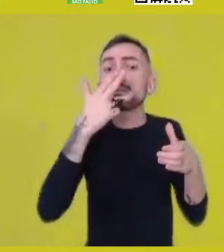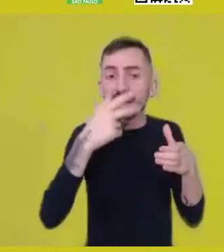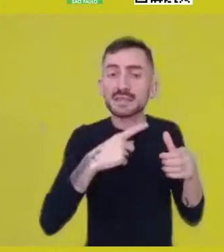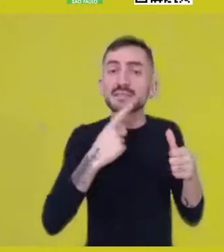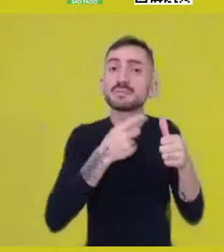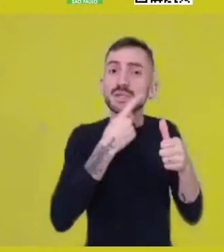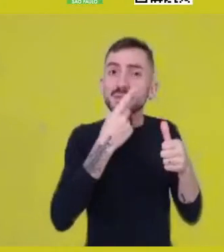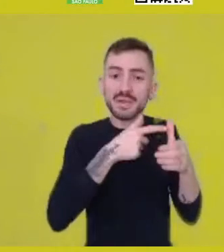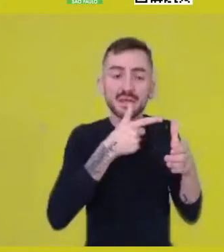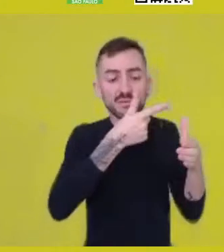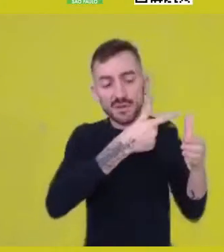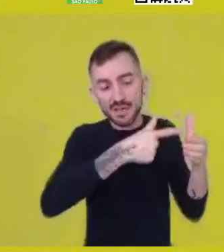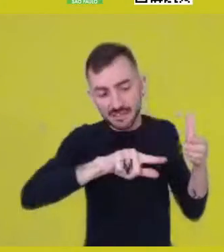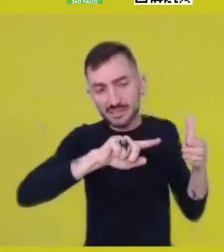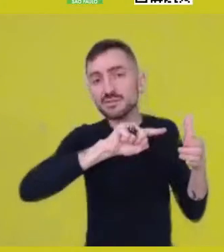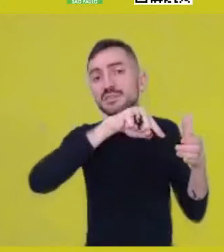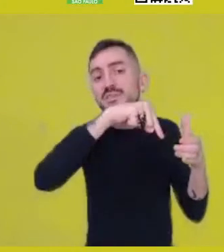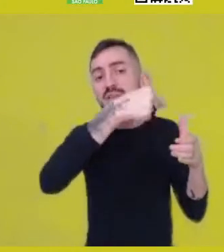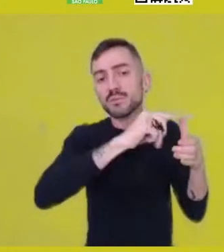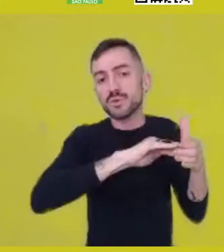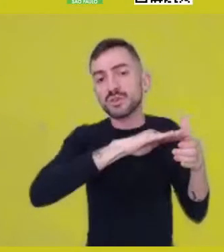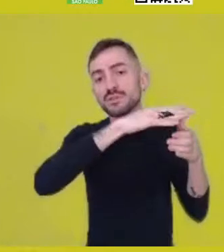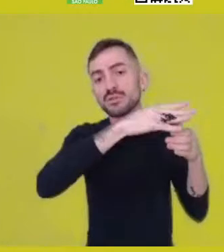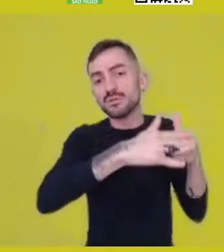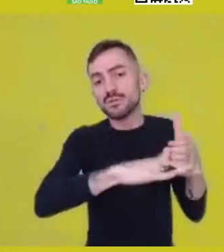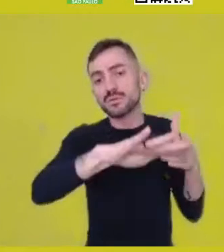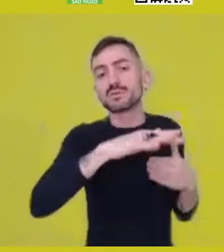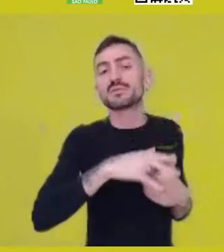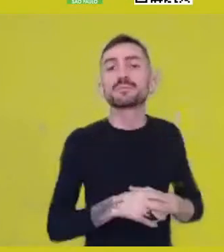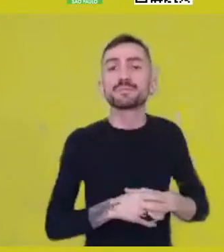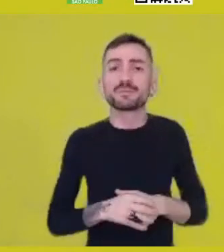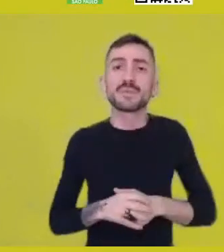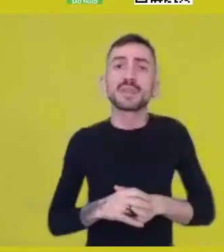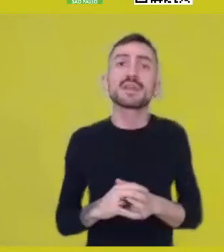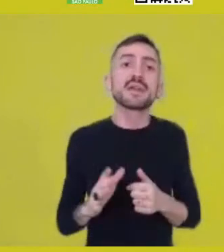It is important that we think of a relation established